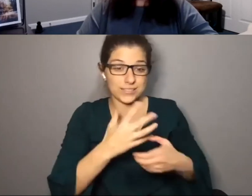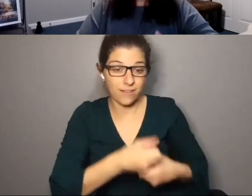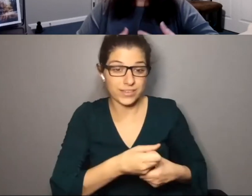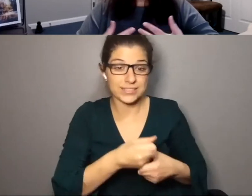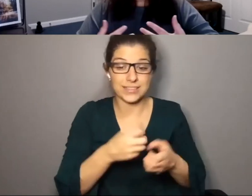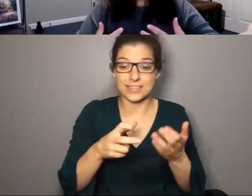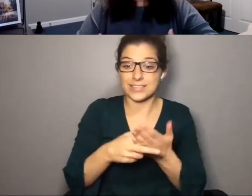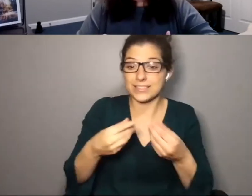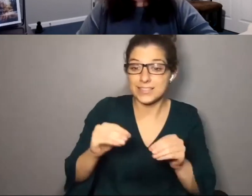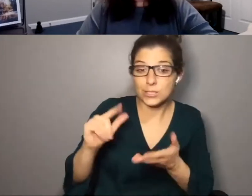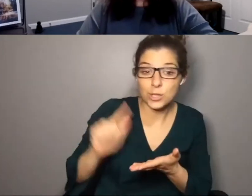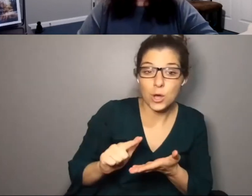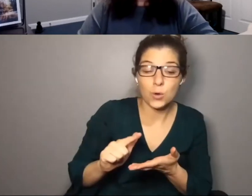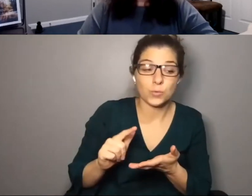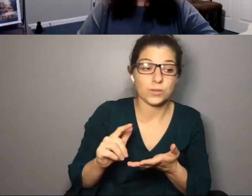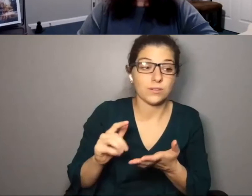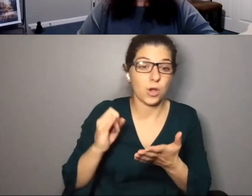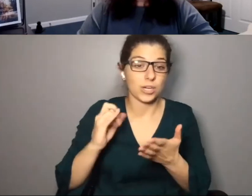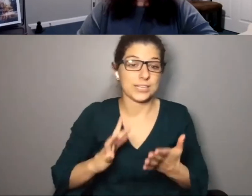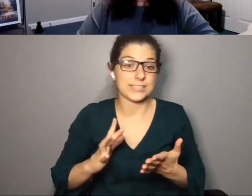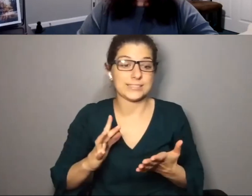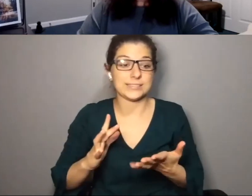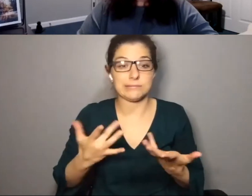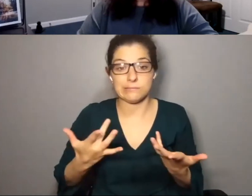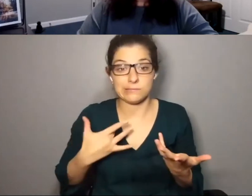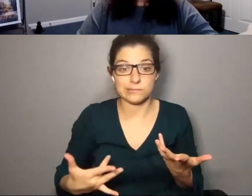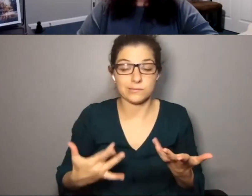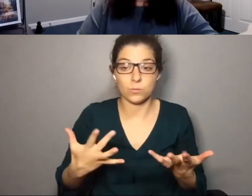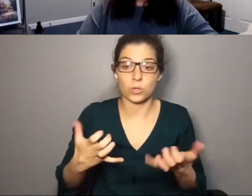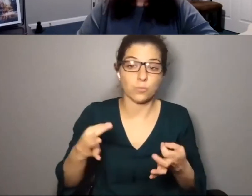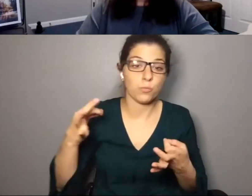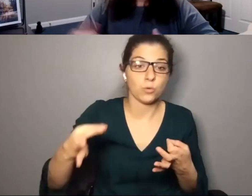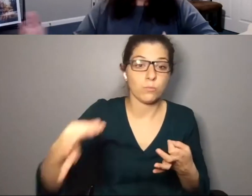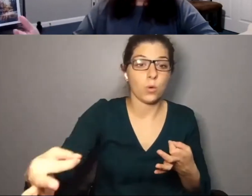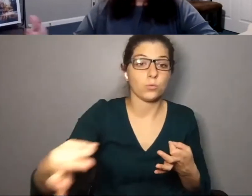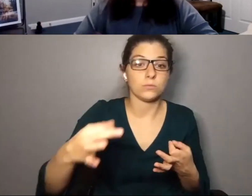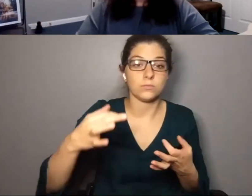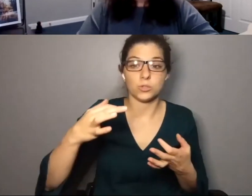know that the artists' confidence is there and ticket sales are so low, the